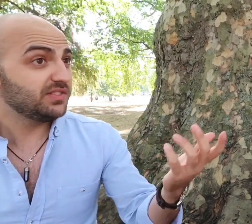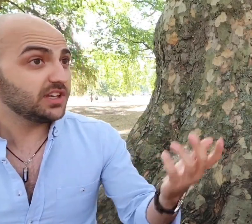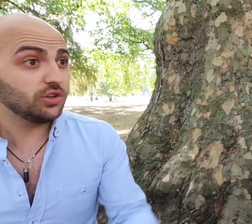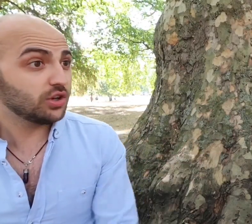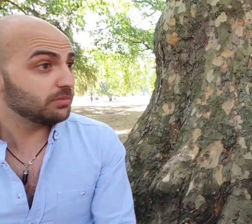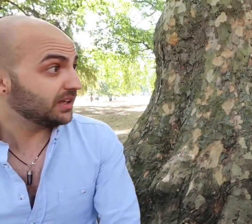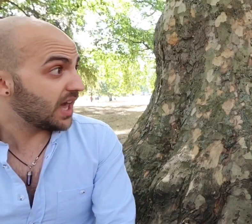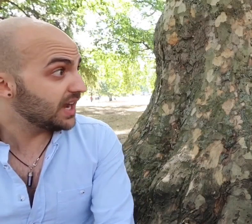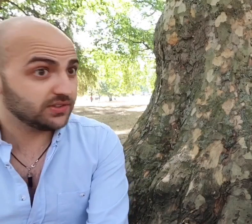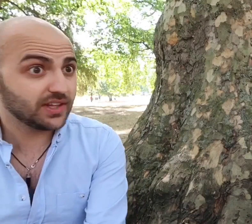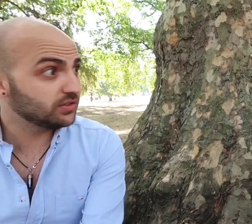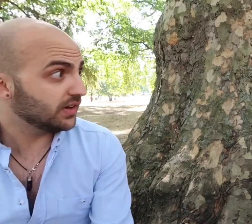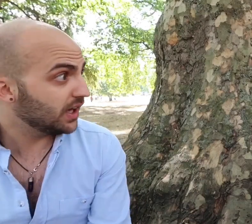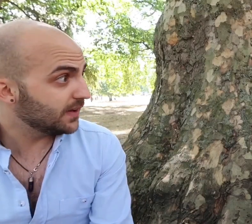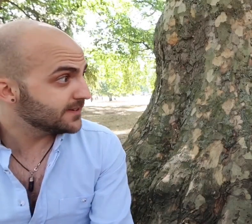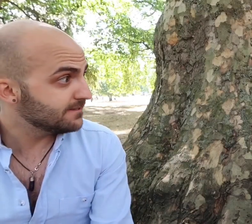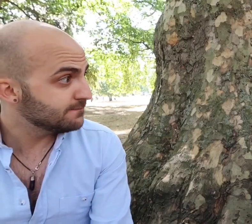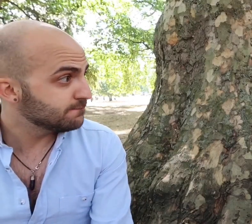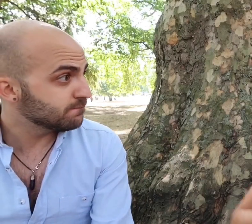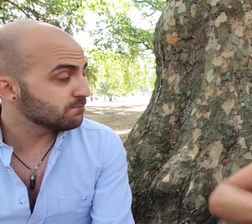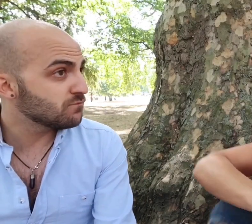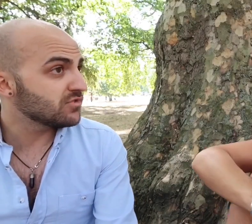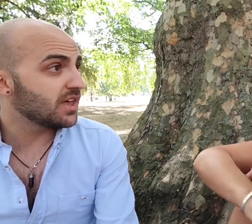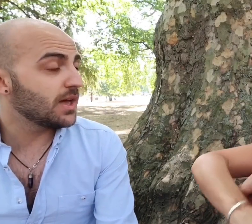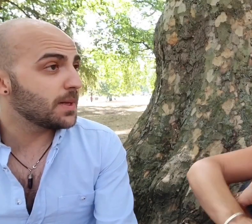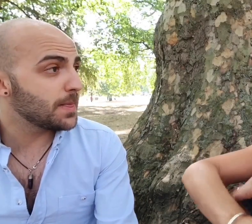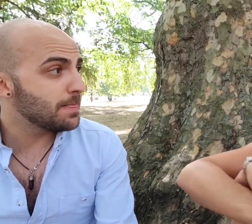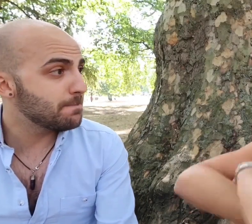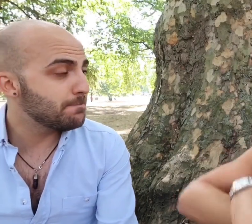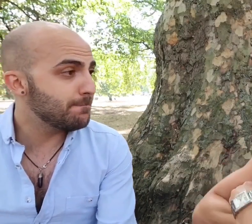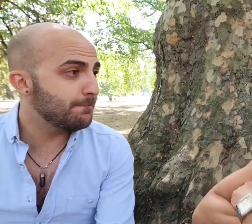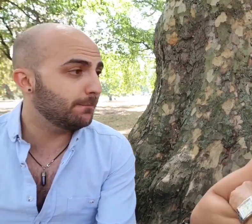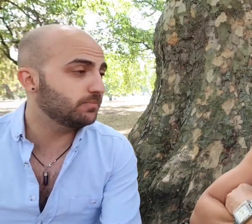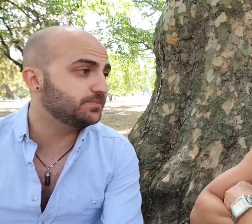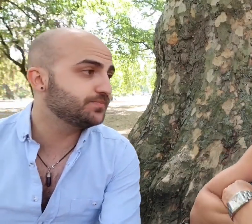video, you can't make any sense of it. That's so interesting so what in